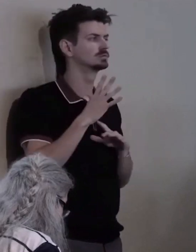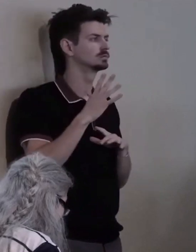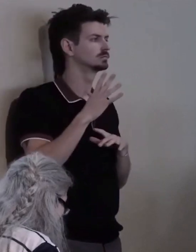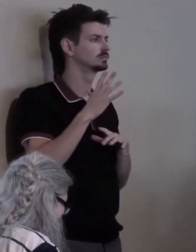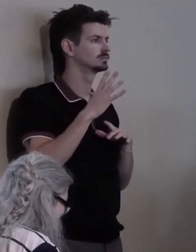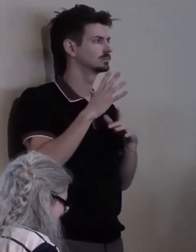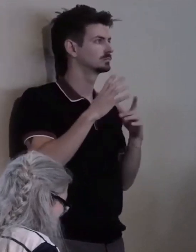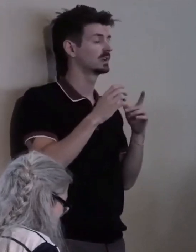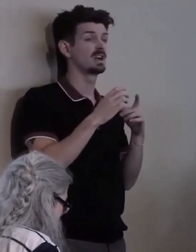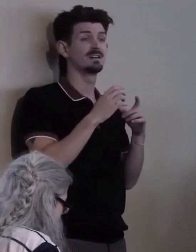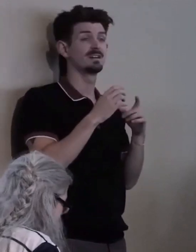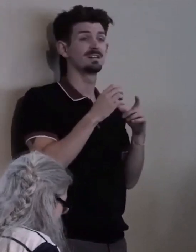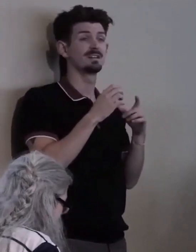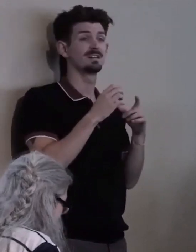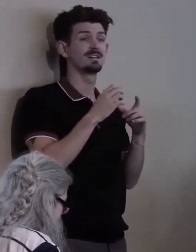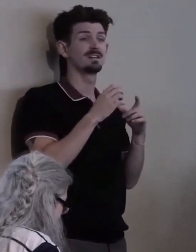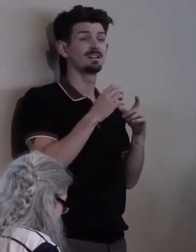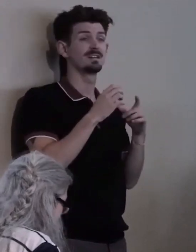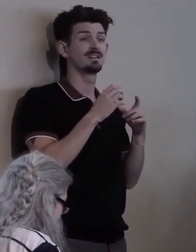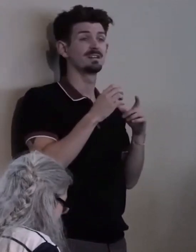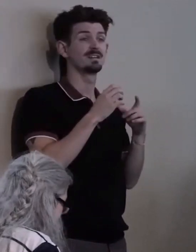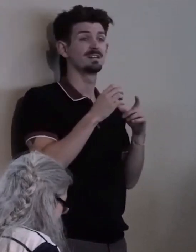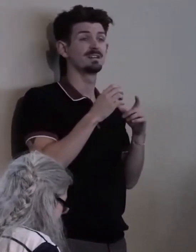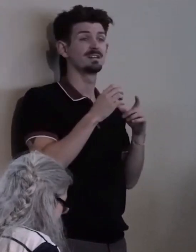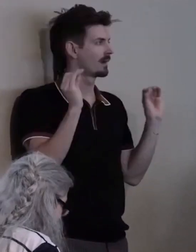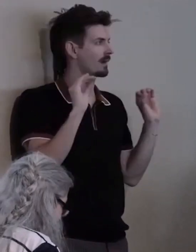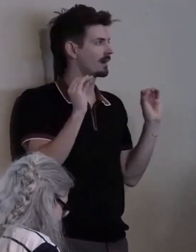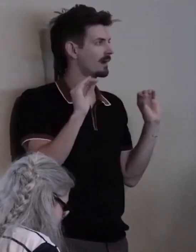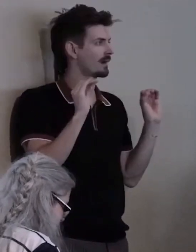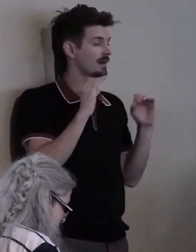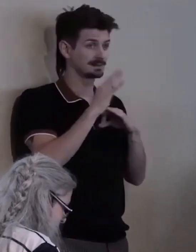Instead, their job was to sit down